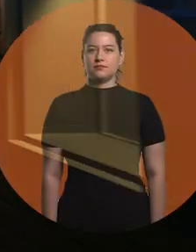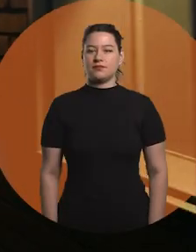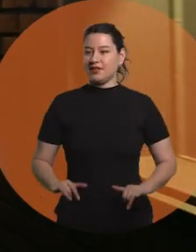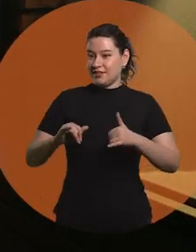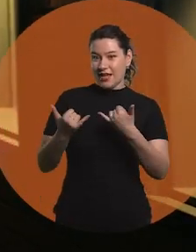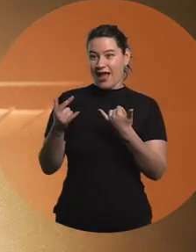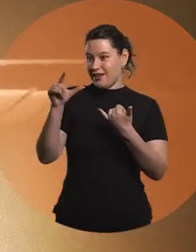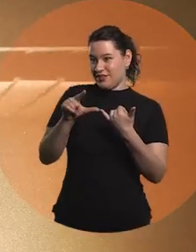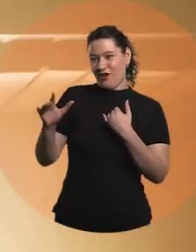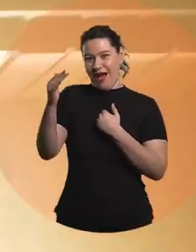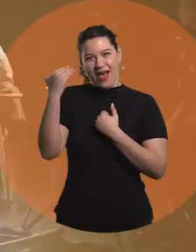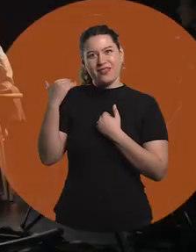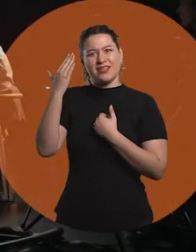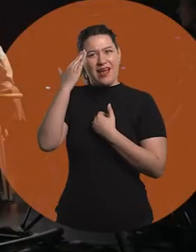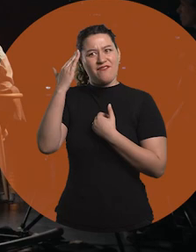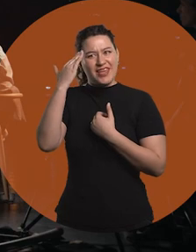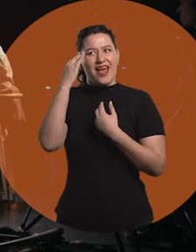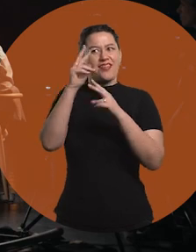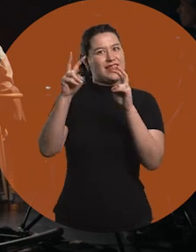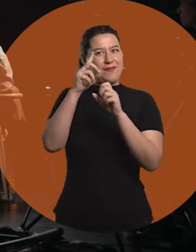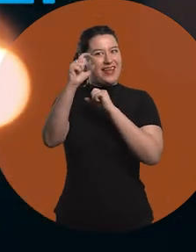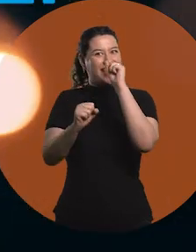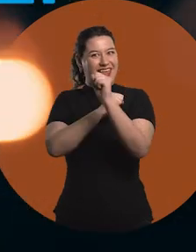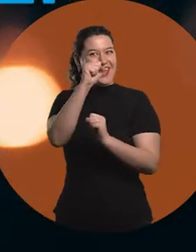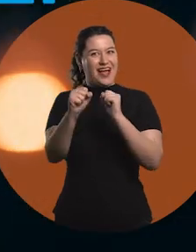I knew from high school that I wanted to do something related to engineering.